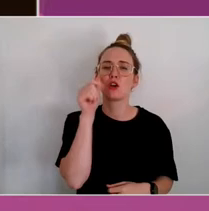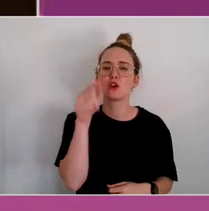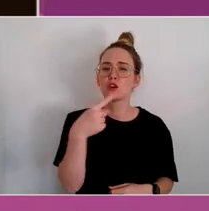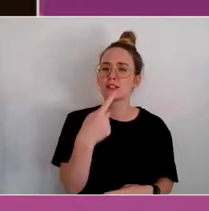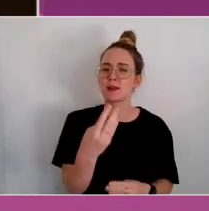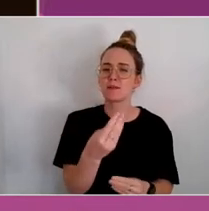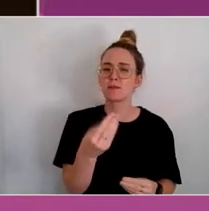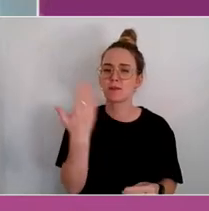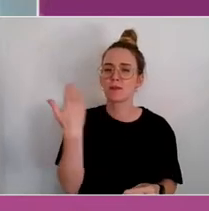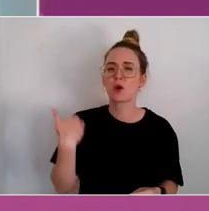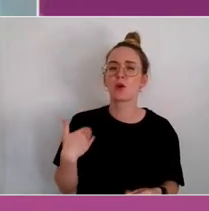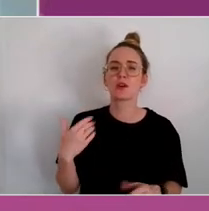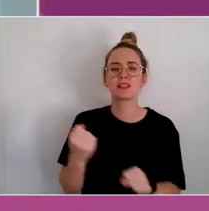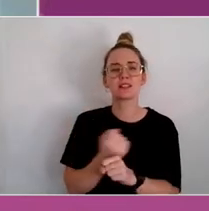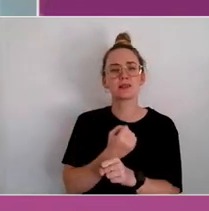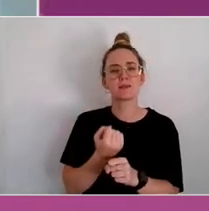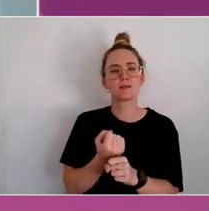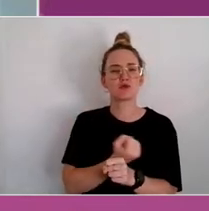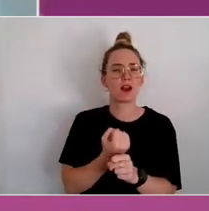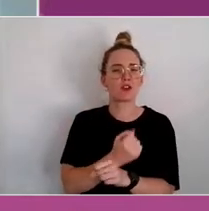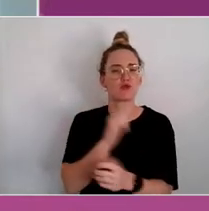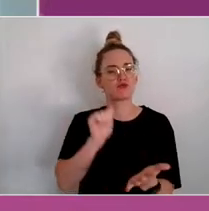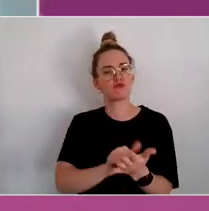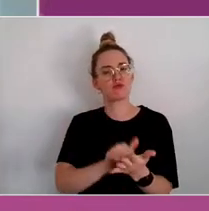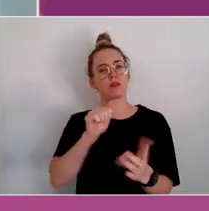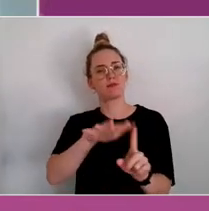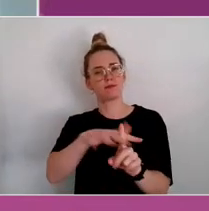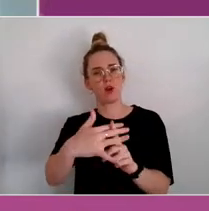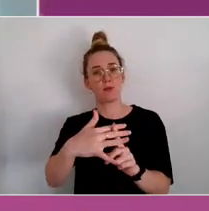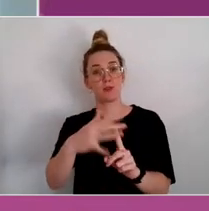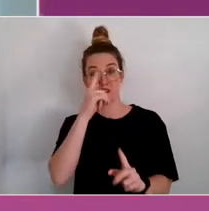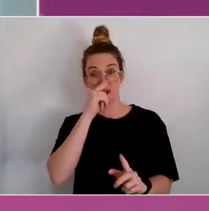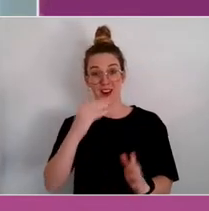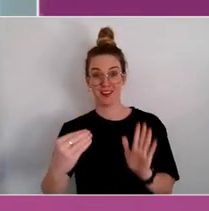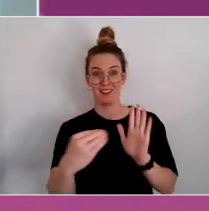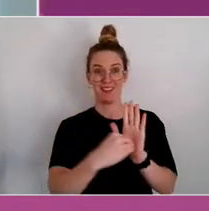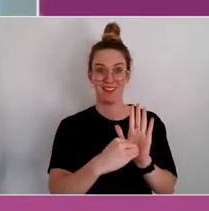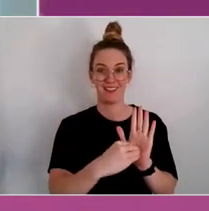as well. You can put it into the system, but the environment might not be right.